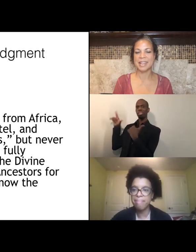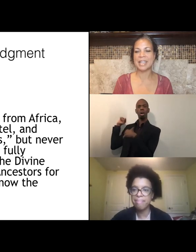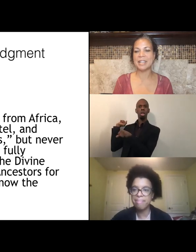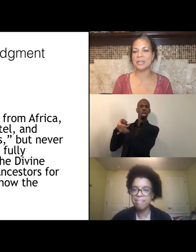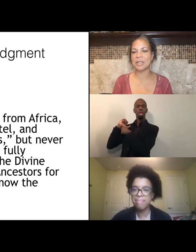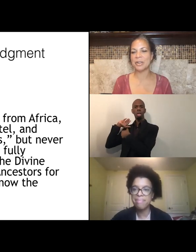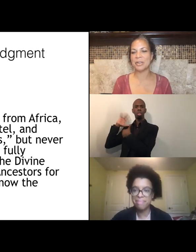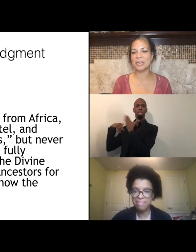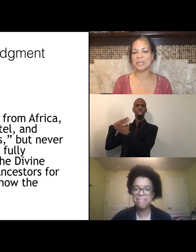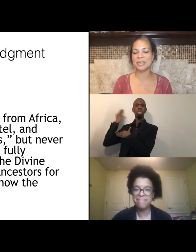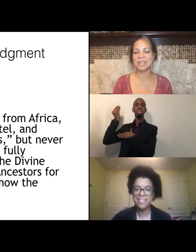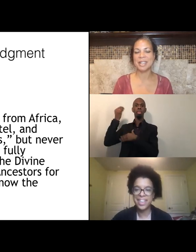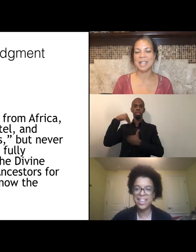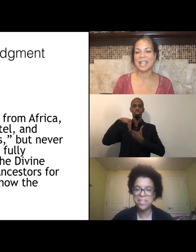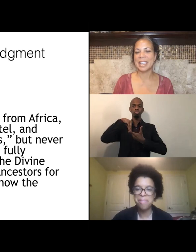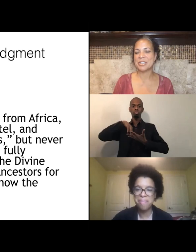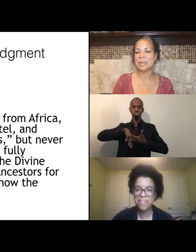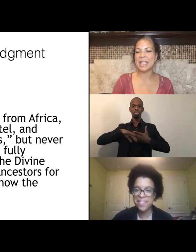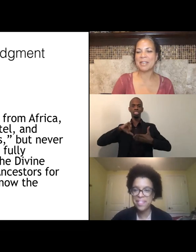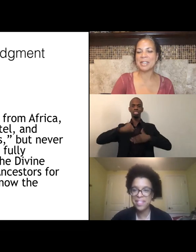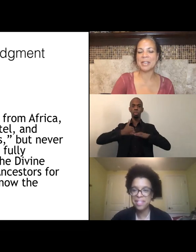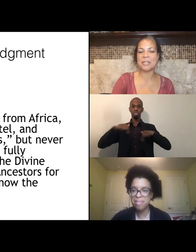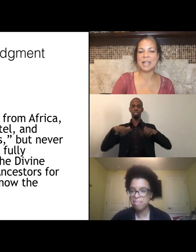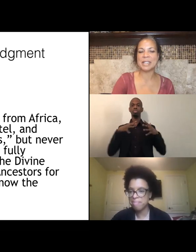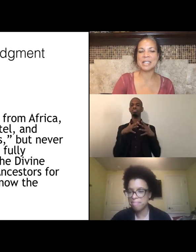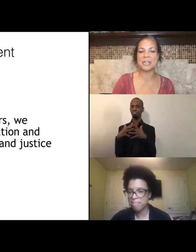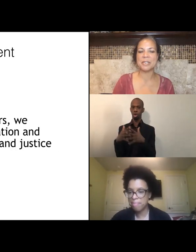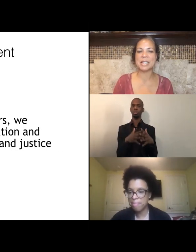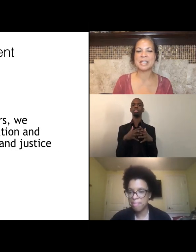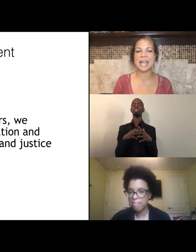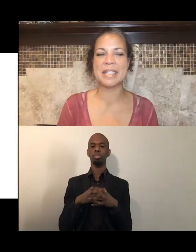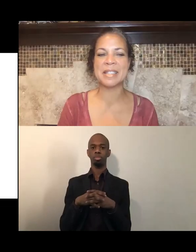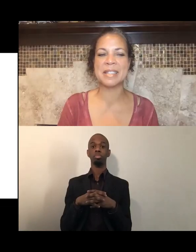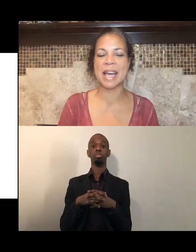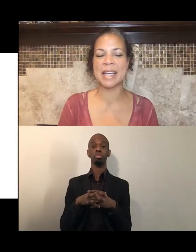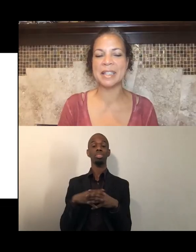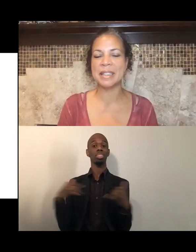Thank you, Nicole. Do we have another volunteer for this last slide?